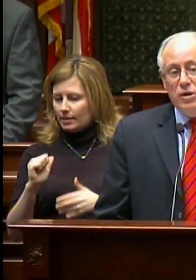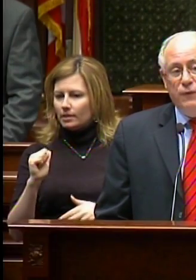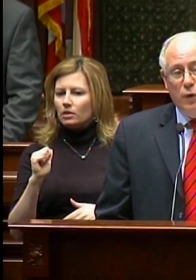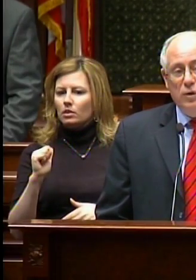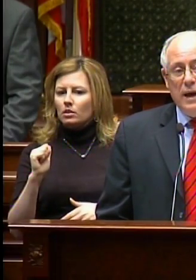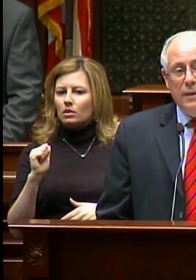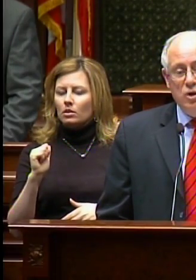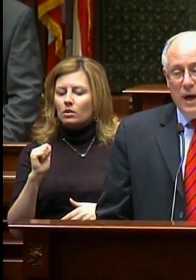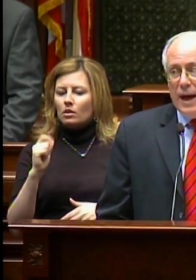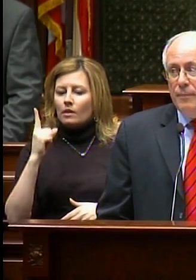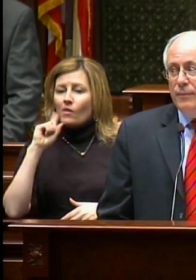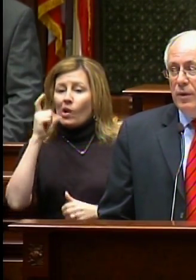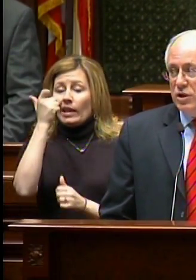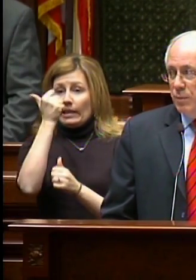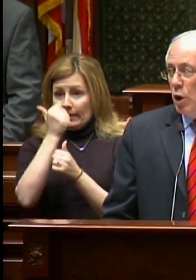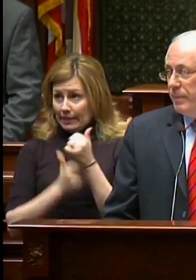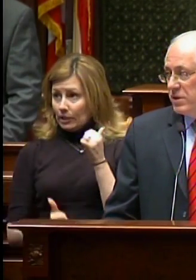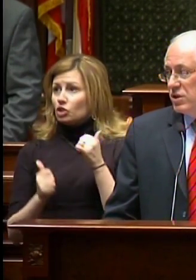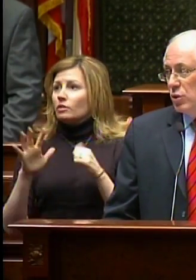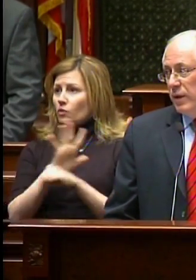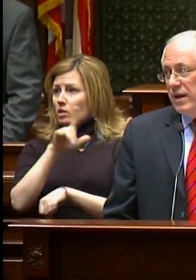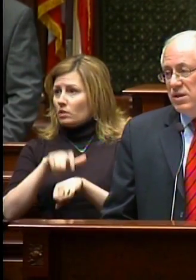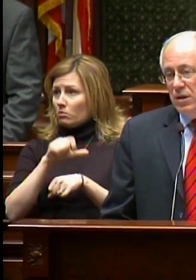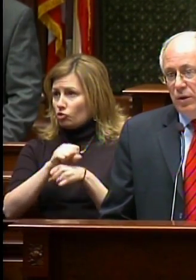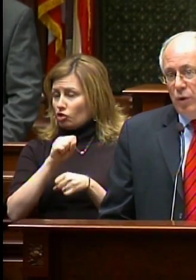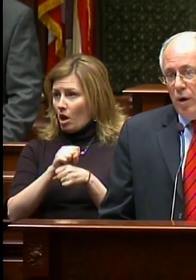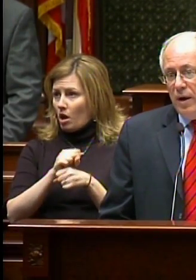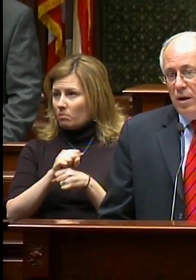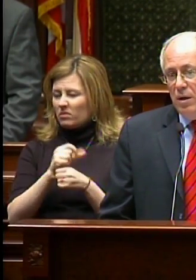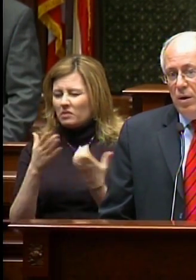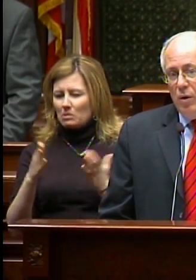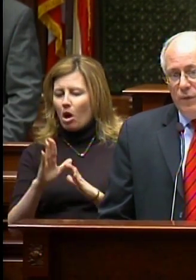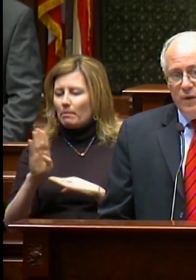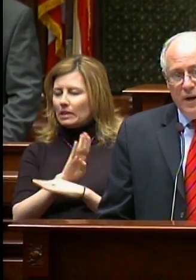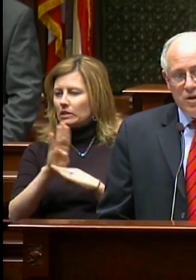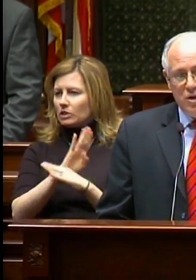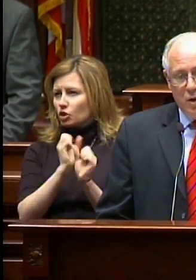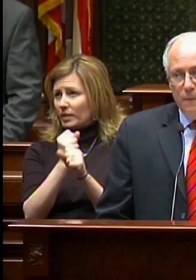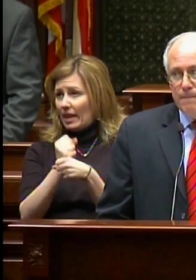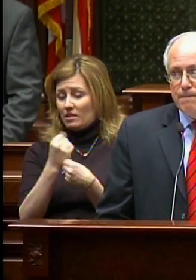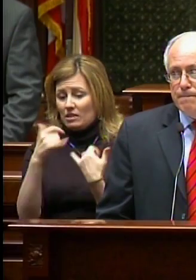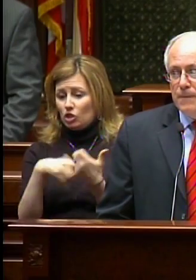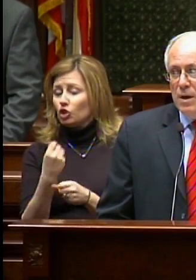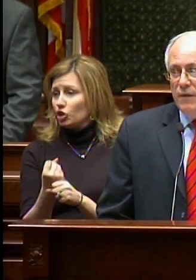full-time job a small business creates in Illinois over the next year.